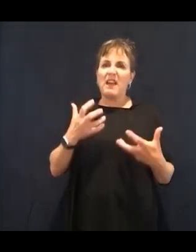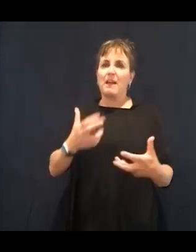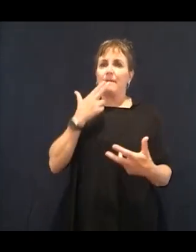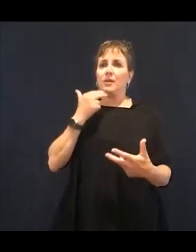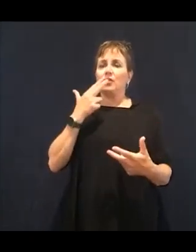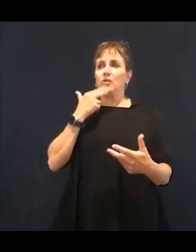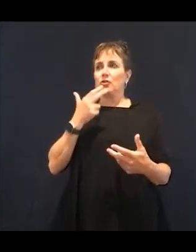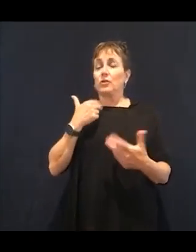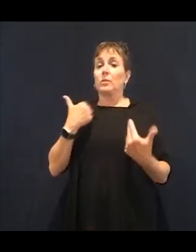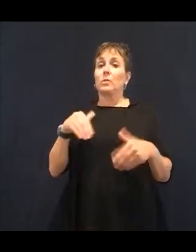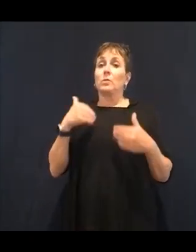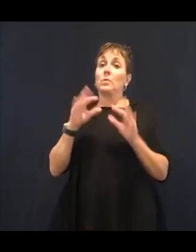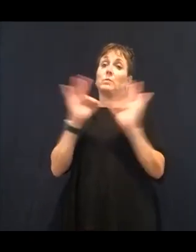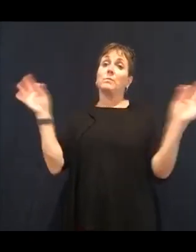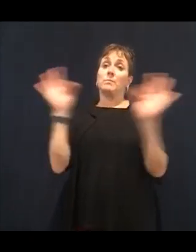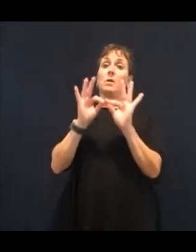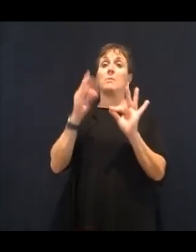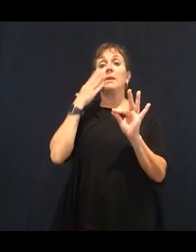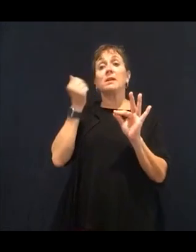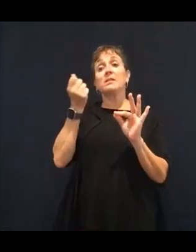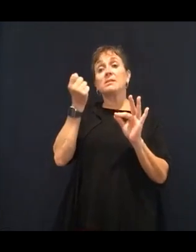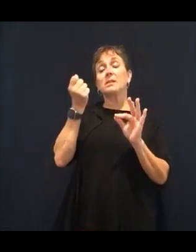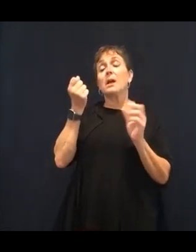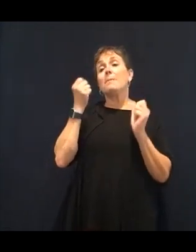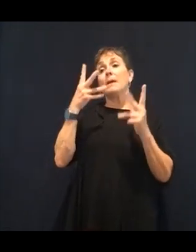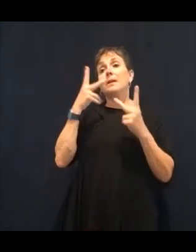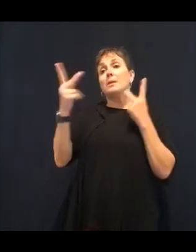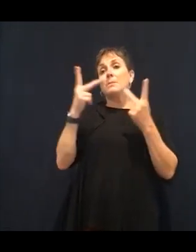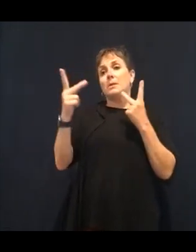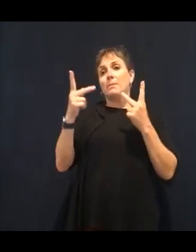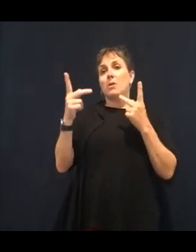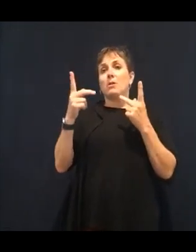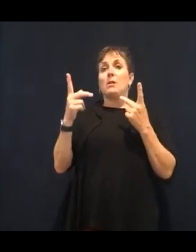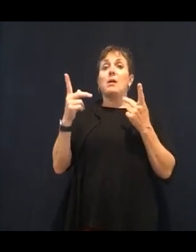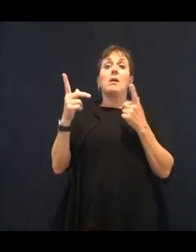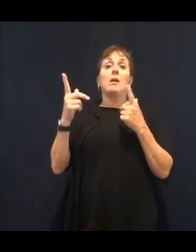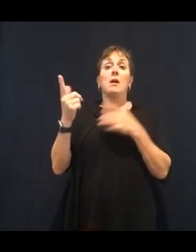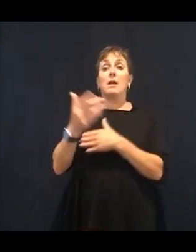a sweet breakfast or sugary breakfast or cereal or a muffin or